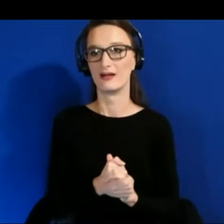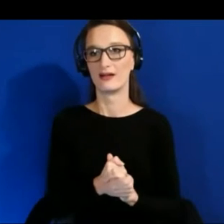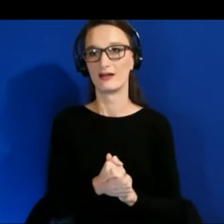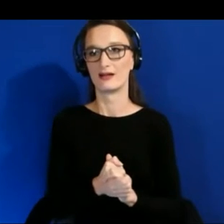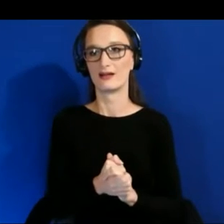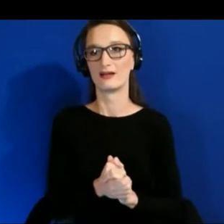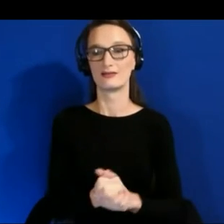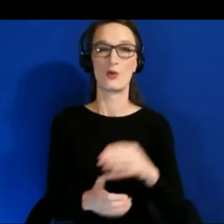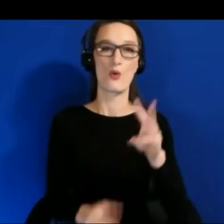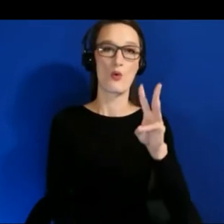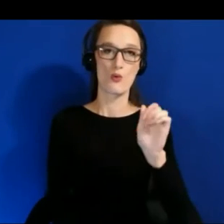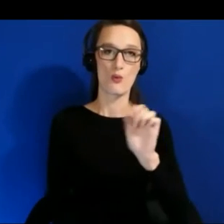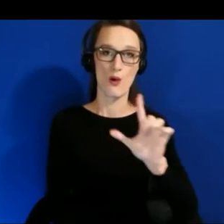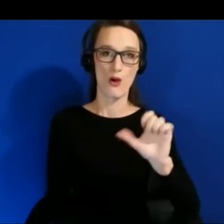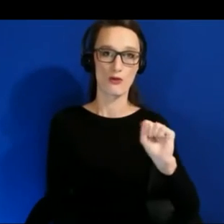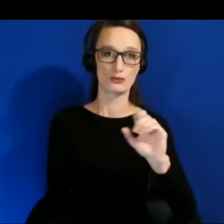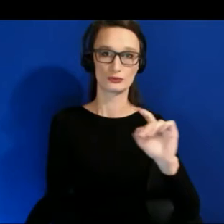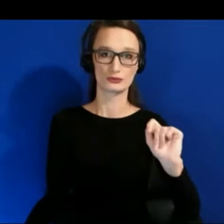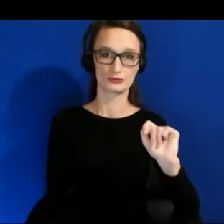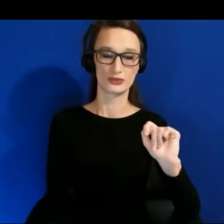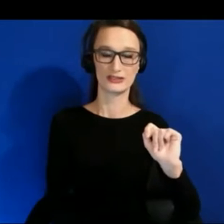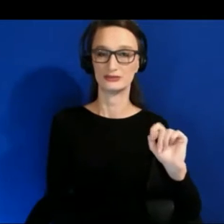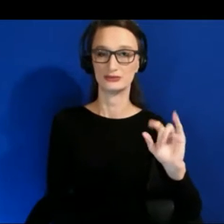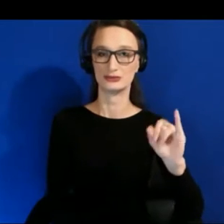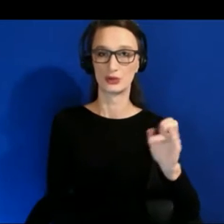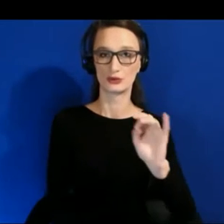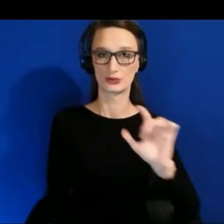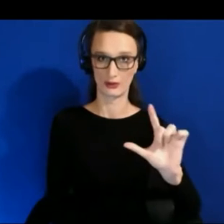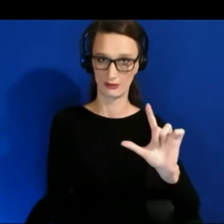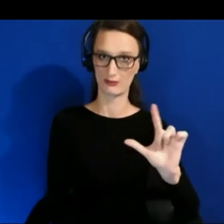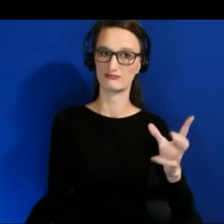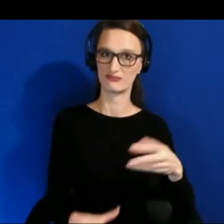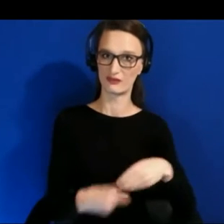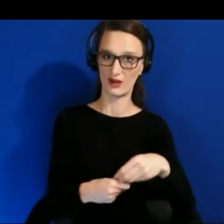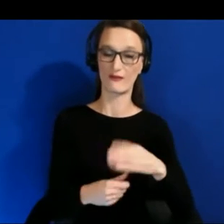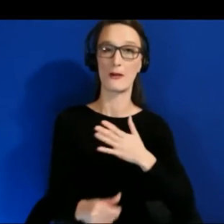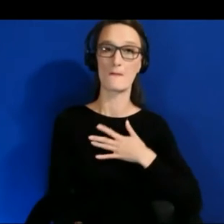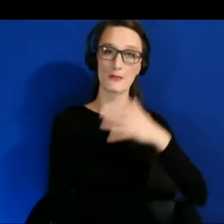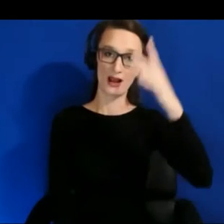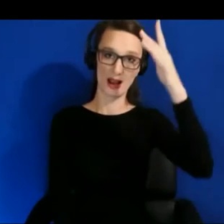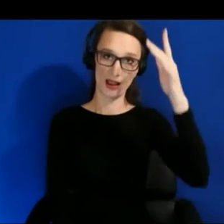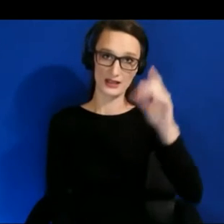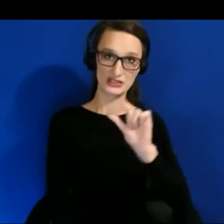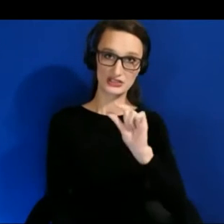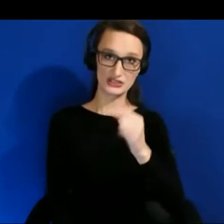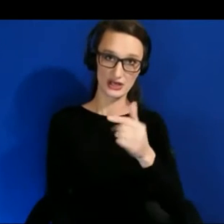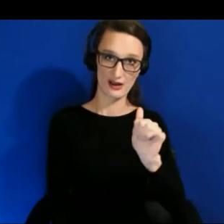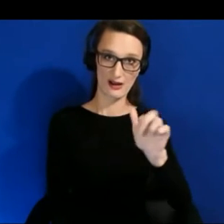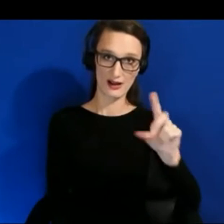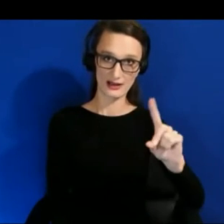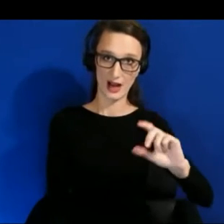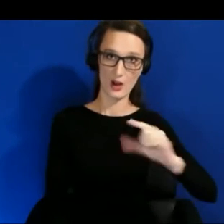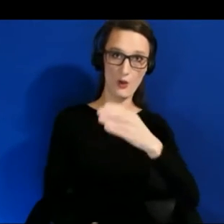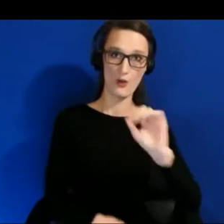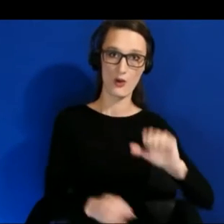I'm proud to say my GAAD cofounder Jennison Asuncion and I made our own announcement, we launched the GAAD Foundation.